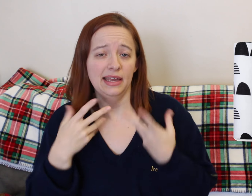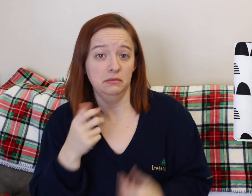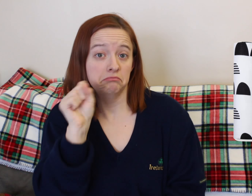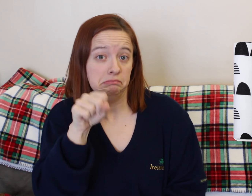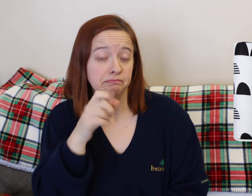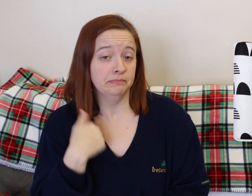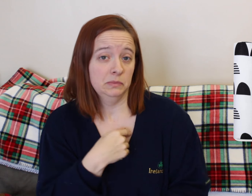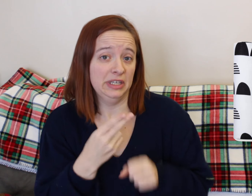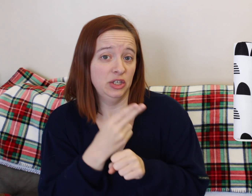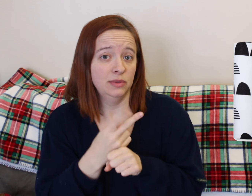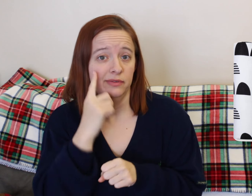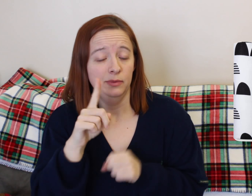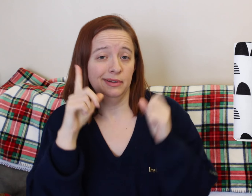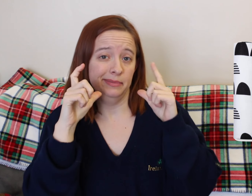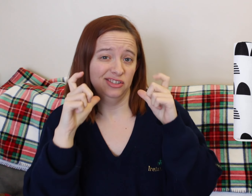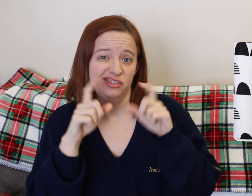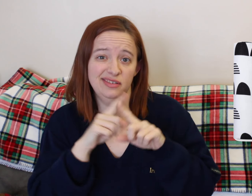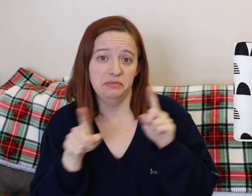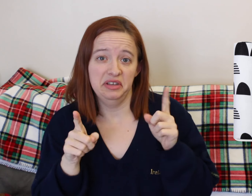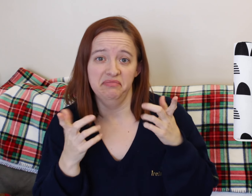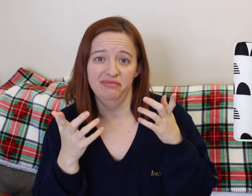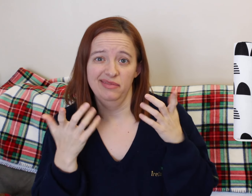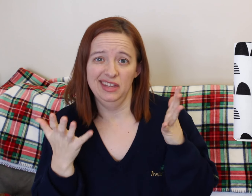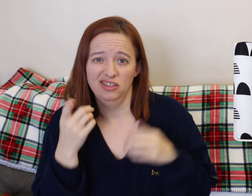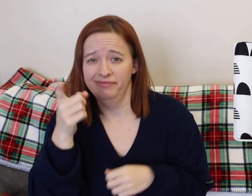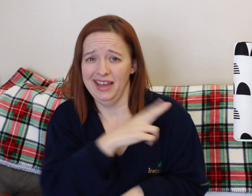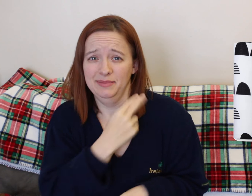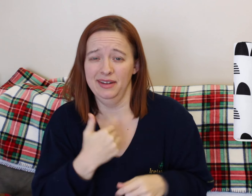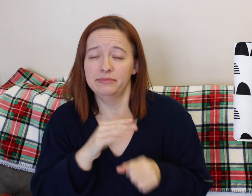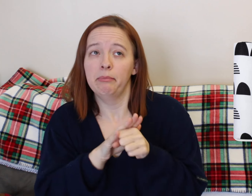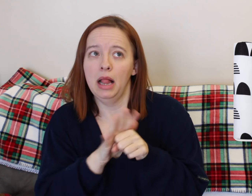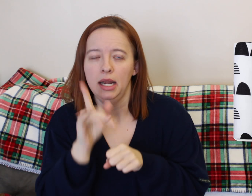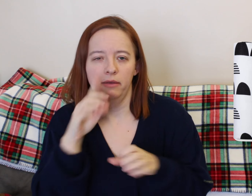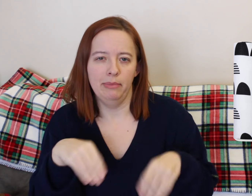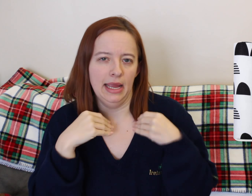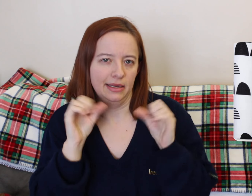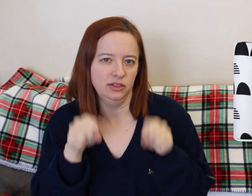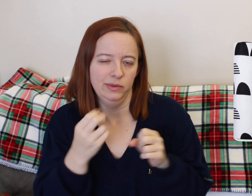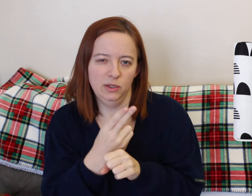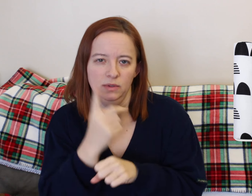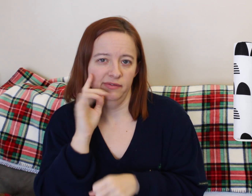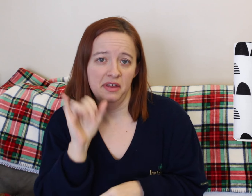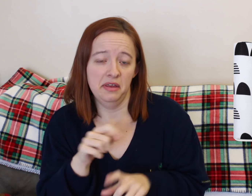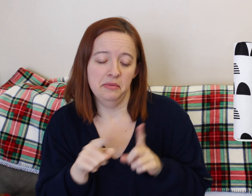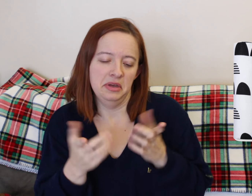I'll show you over here. Yeah, so get that. It's a better idea and then you can just put a blanket over their legs if you want to or